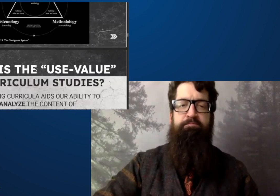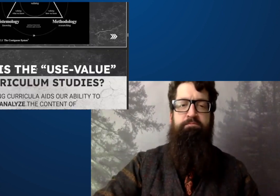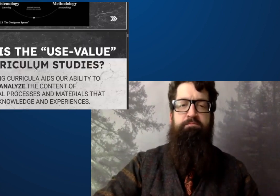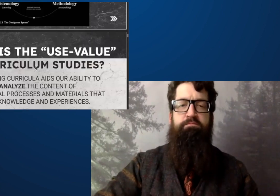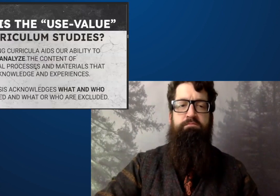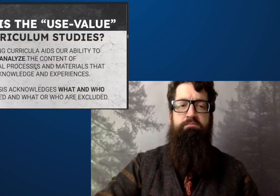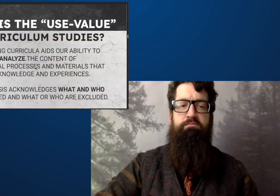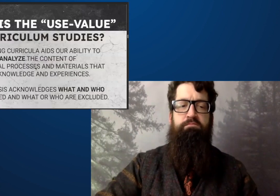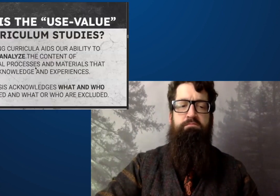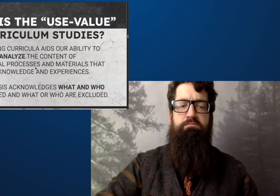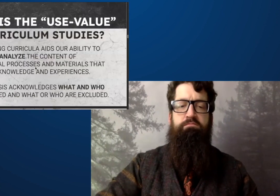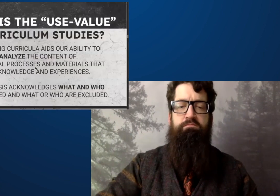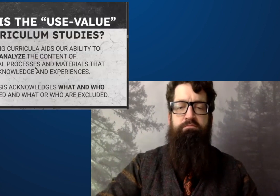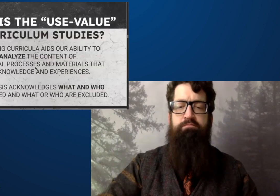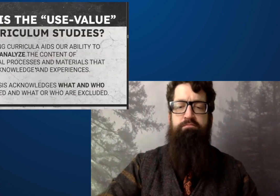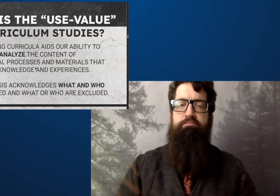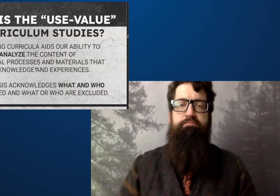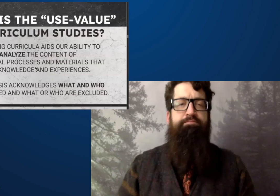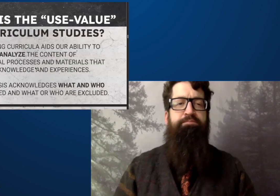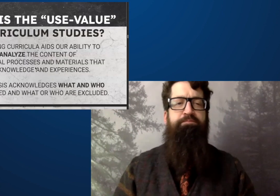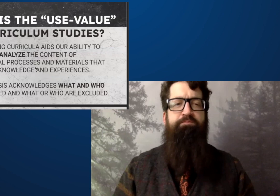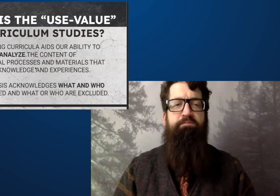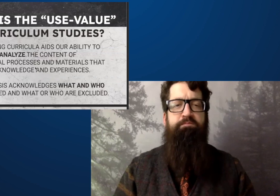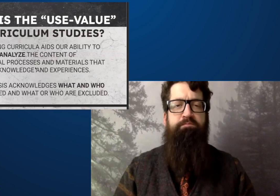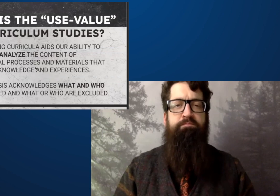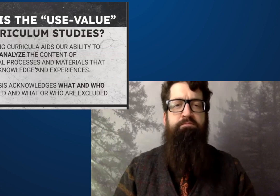Go into a little bit more in depth. Now.